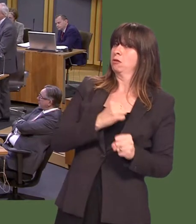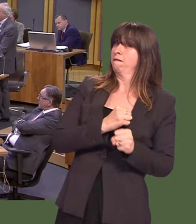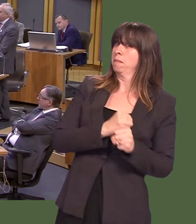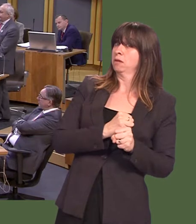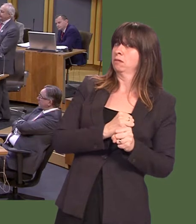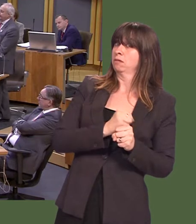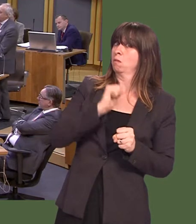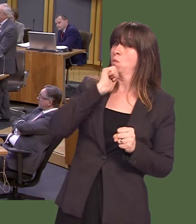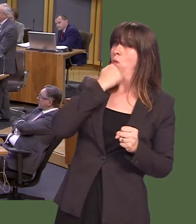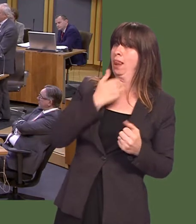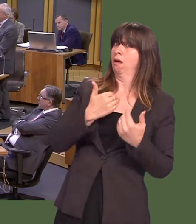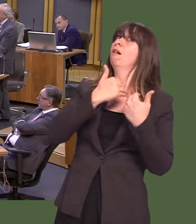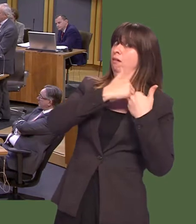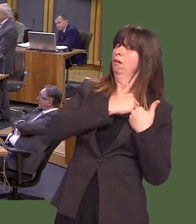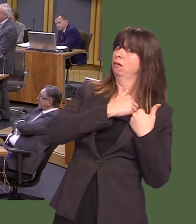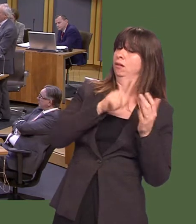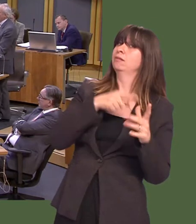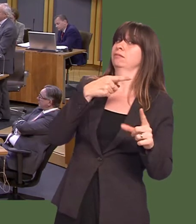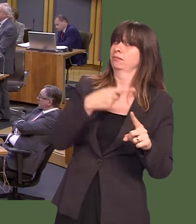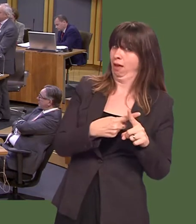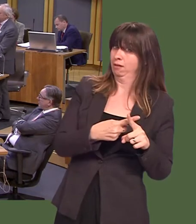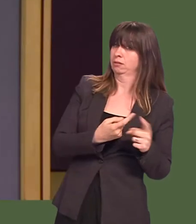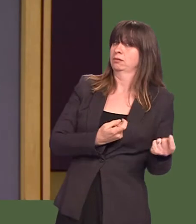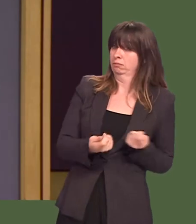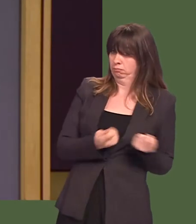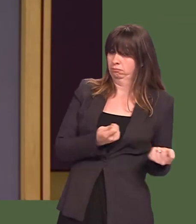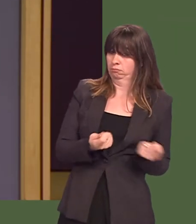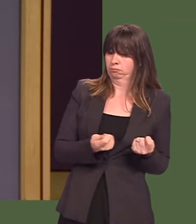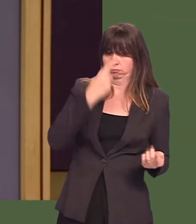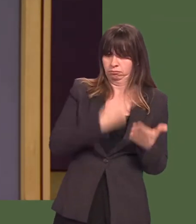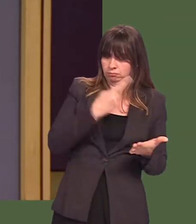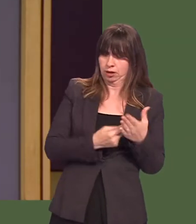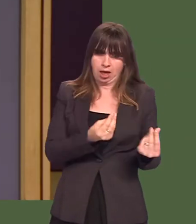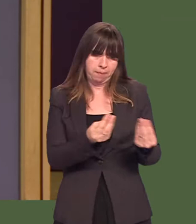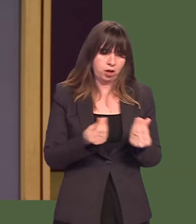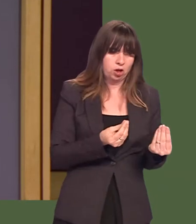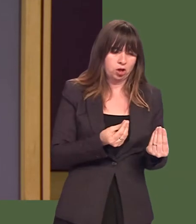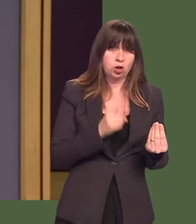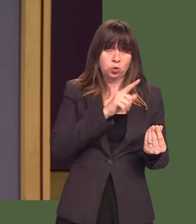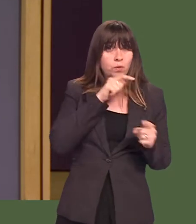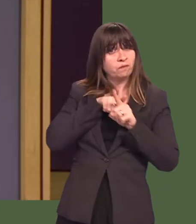Welsh Government, when tax powers are devolved to us in this Assembly, to follow the Labour